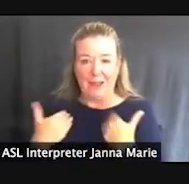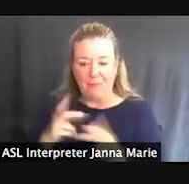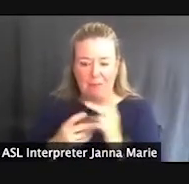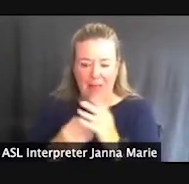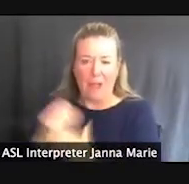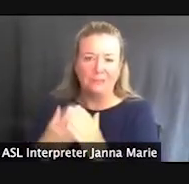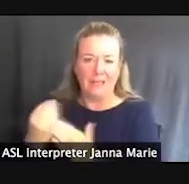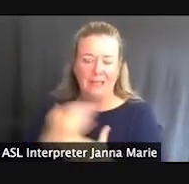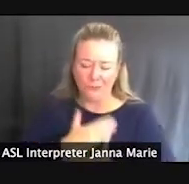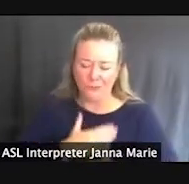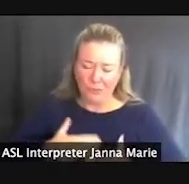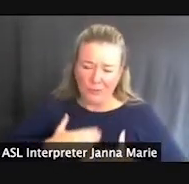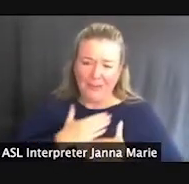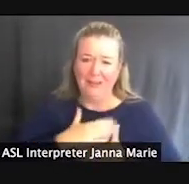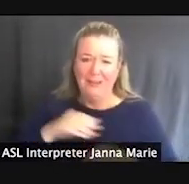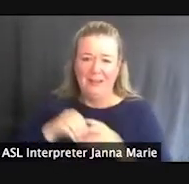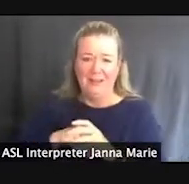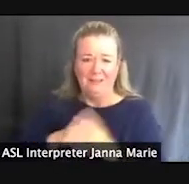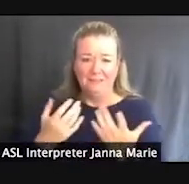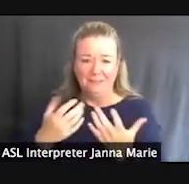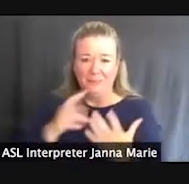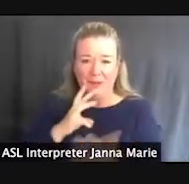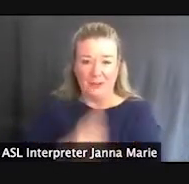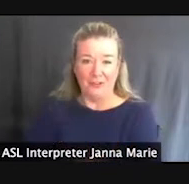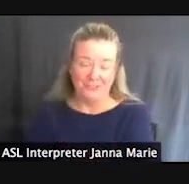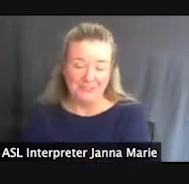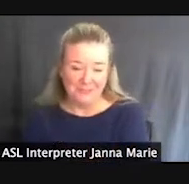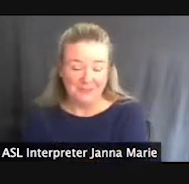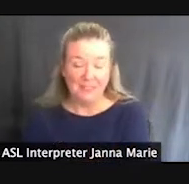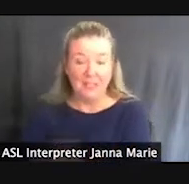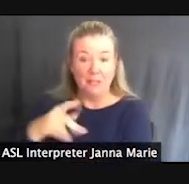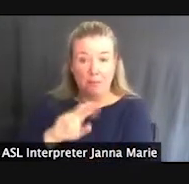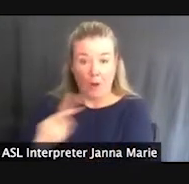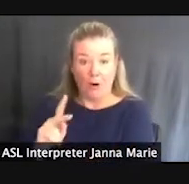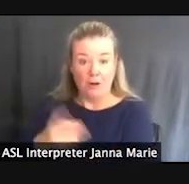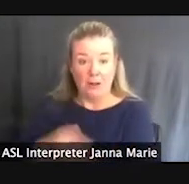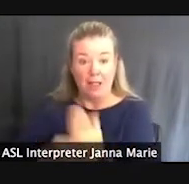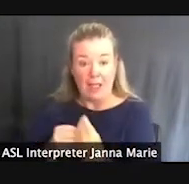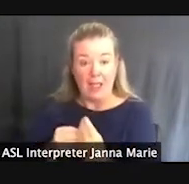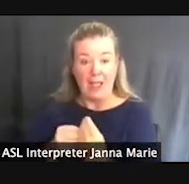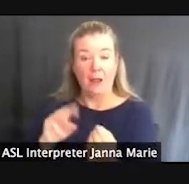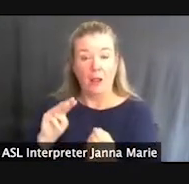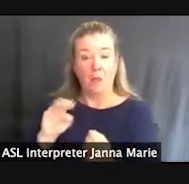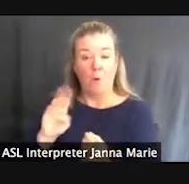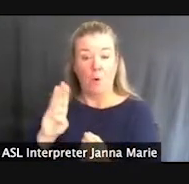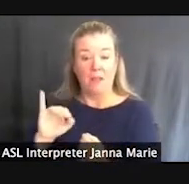In this case, the water. The park has been able to add a brock dock, mobi chair and easy launch through these programs.